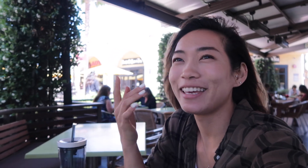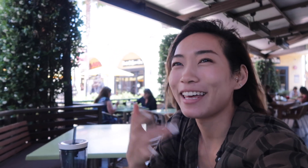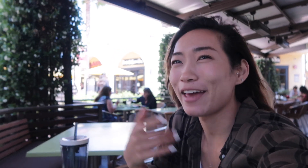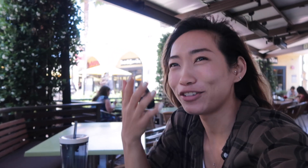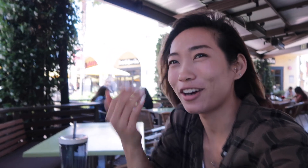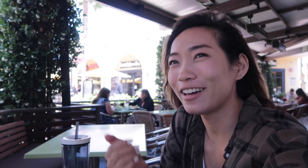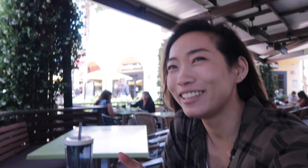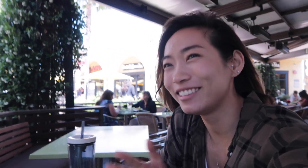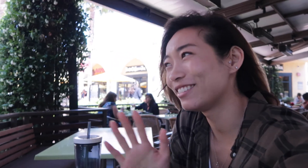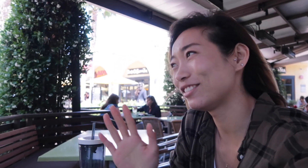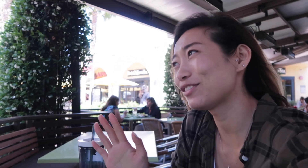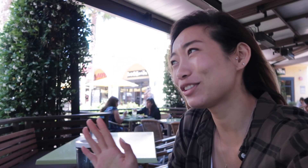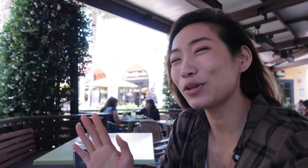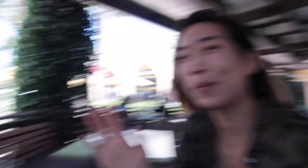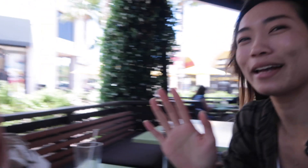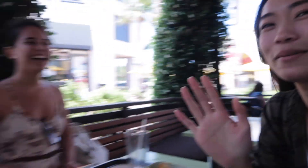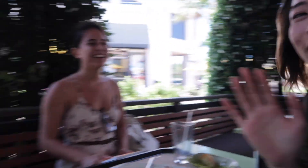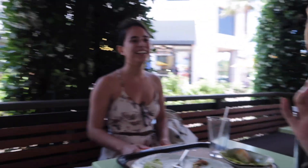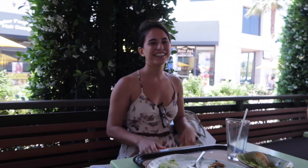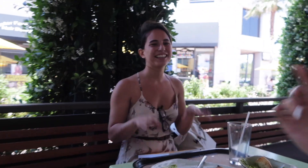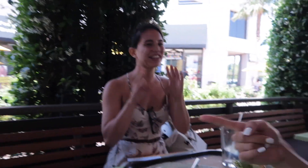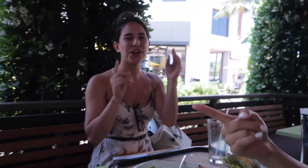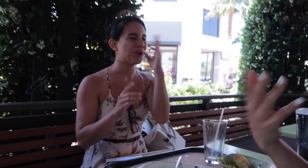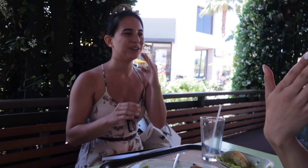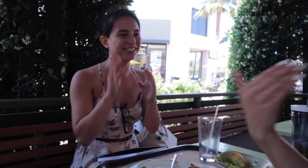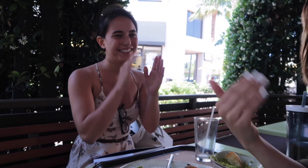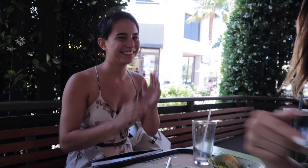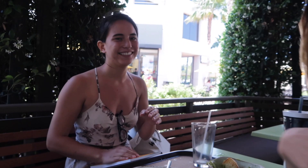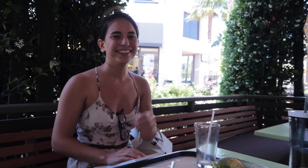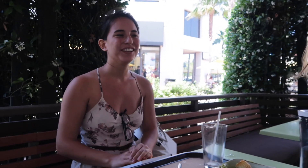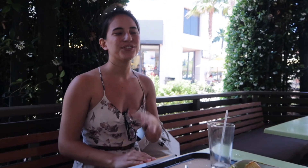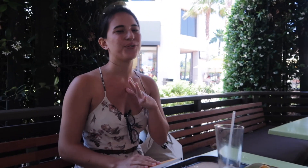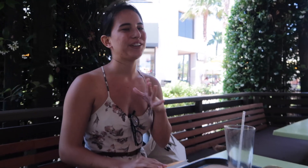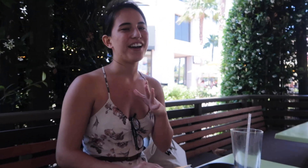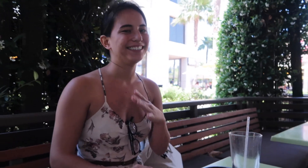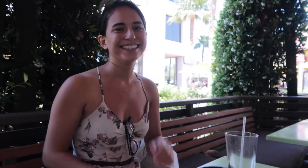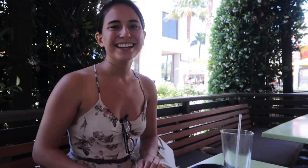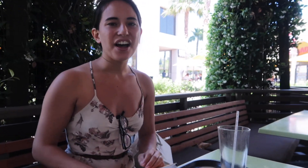I forgot so I feel so bad about but she's super sweet about it It's totally fine